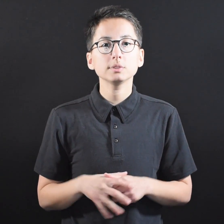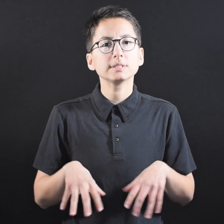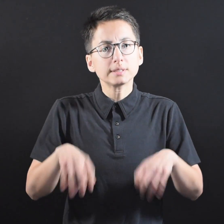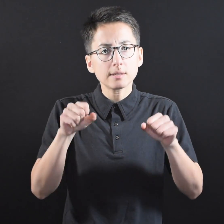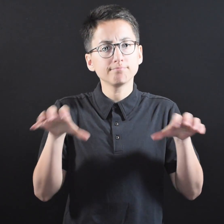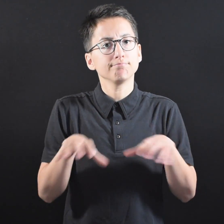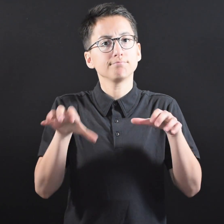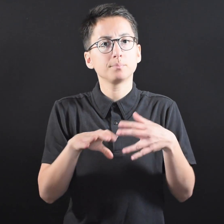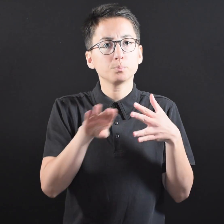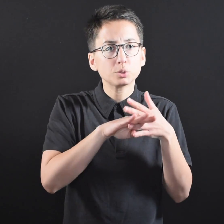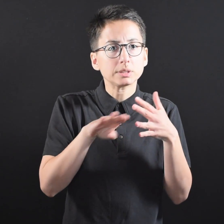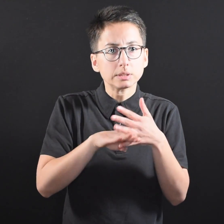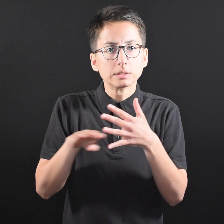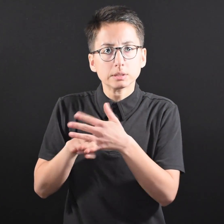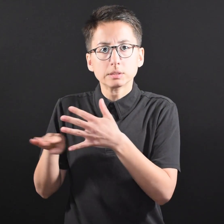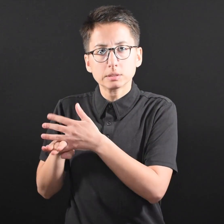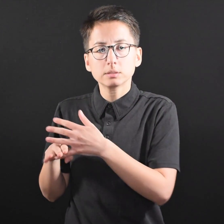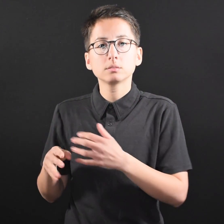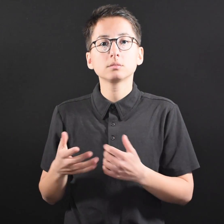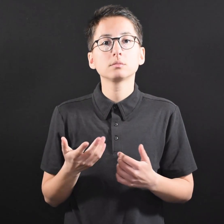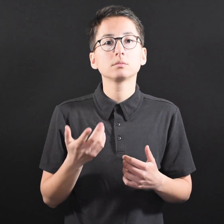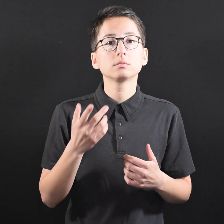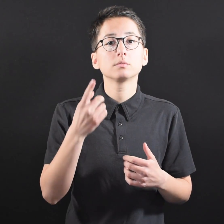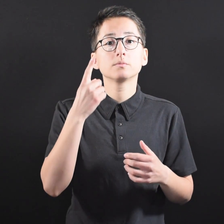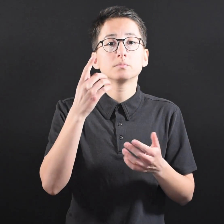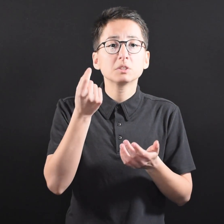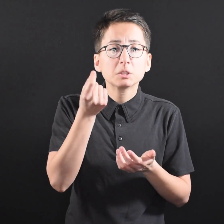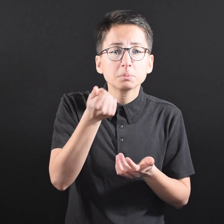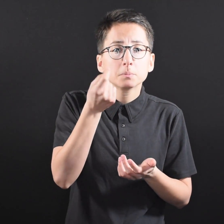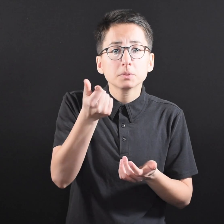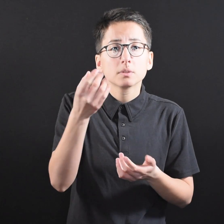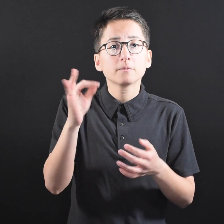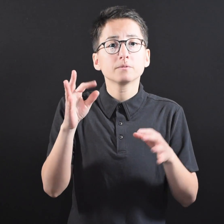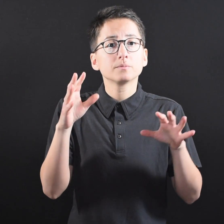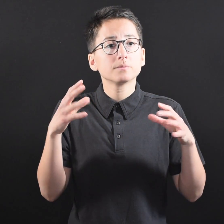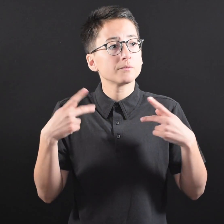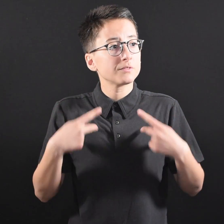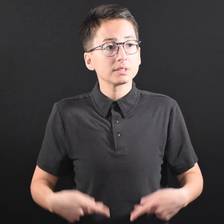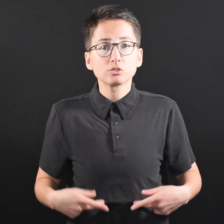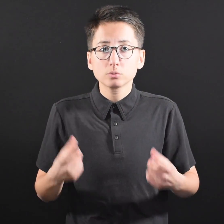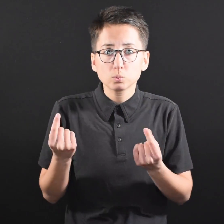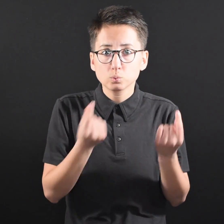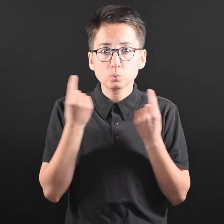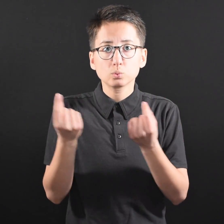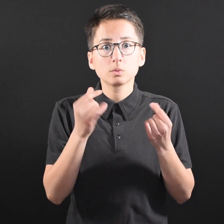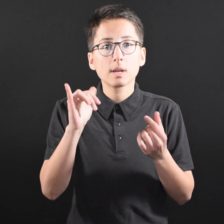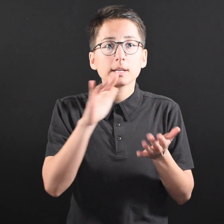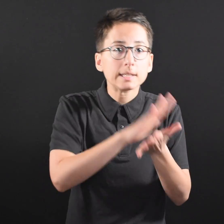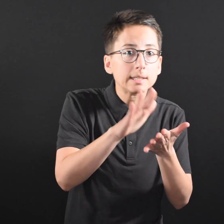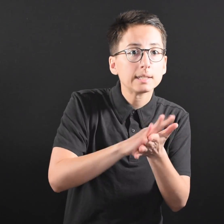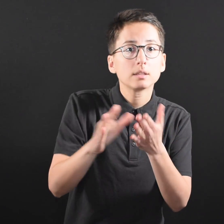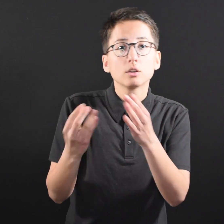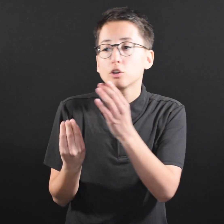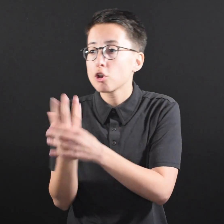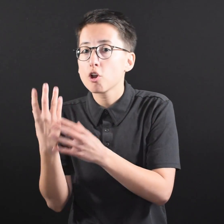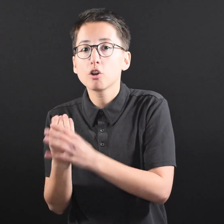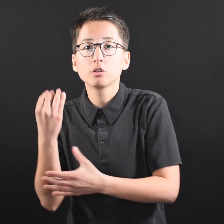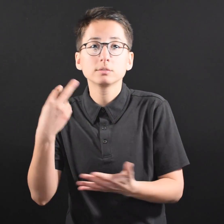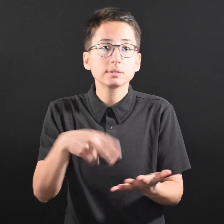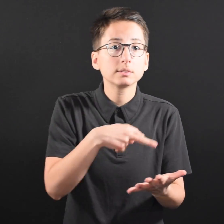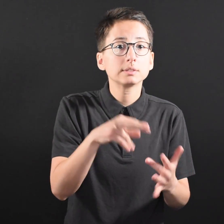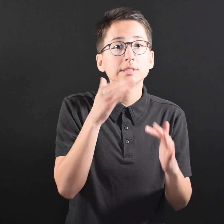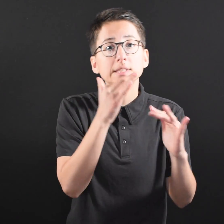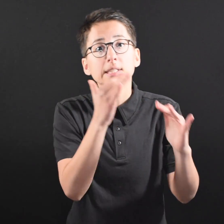● Take activity breaks. Little amounts of physical activity, like cleaning, gardening, dancing,